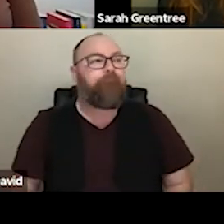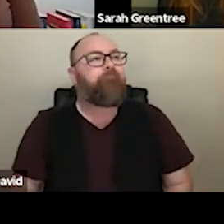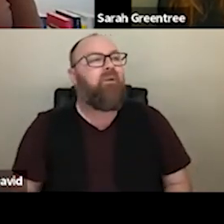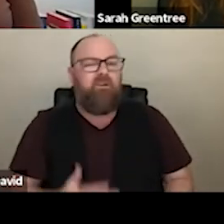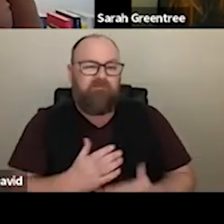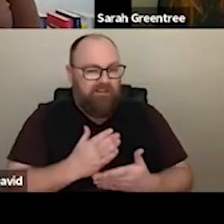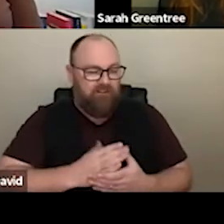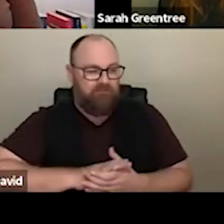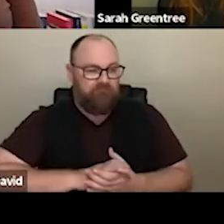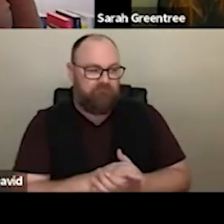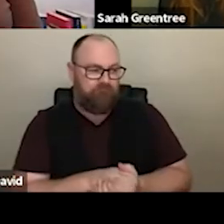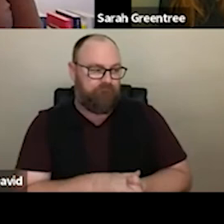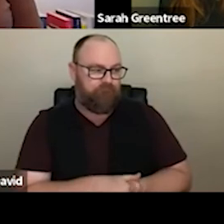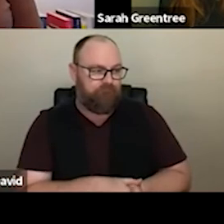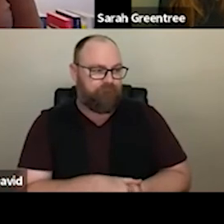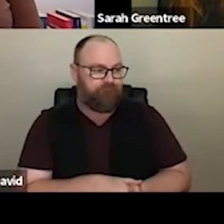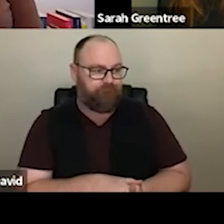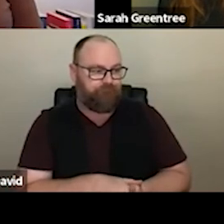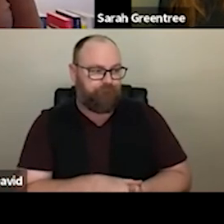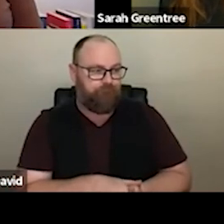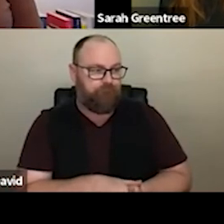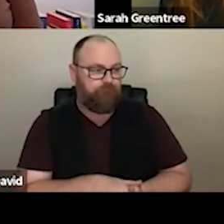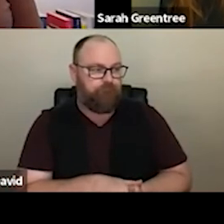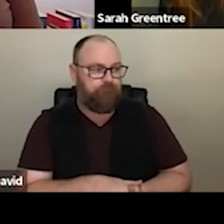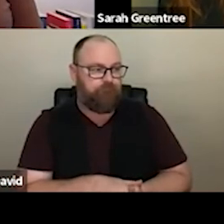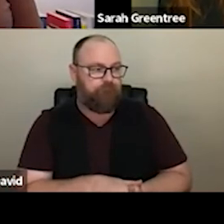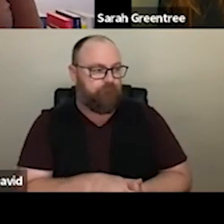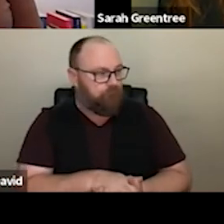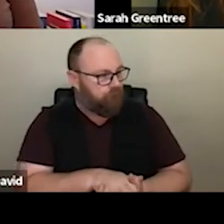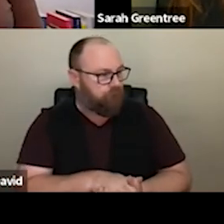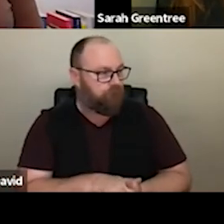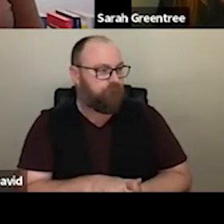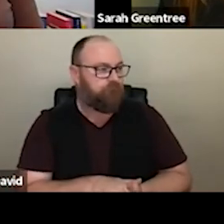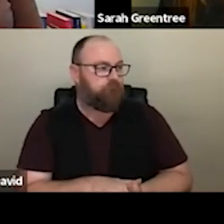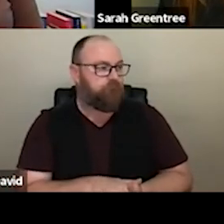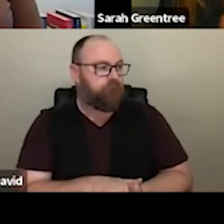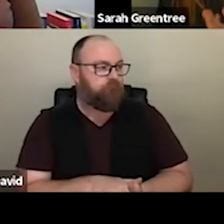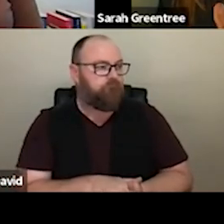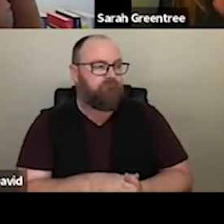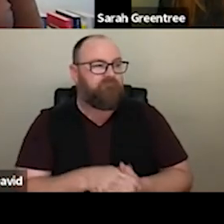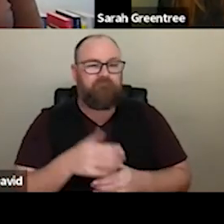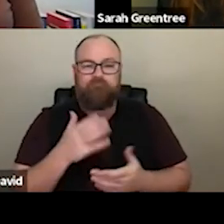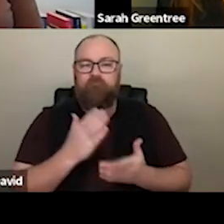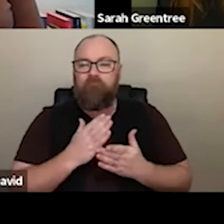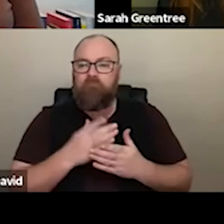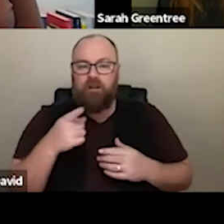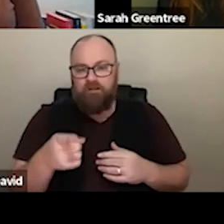But really, but really it's it's it's really a criteria. it's really a criteria that is about ensuring that the funding